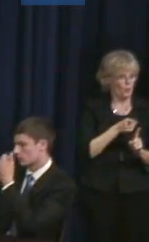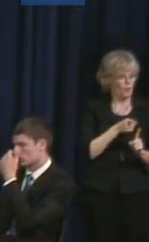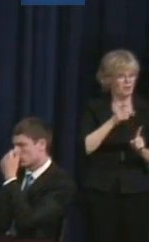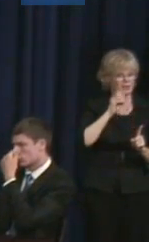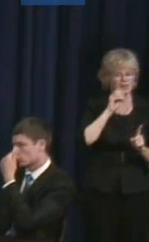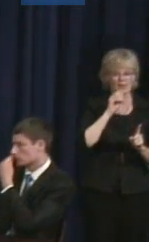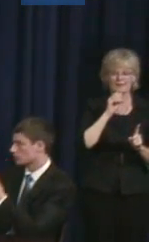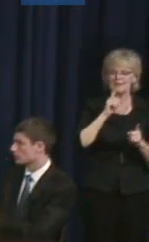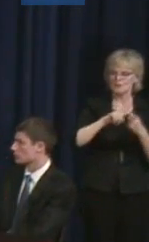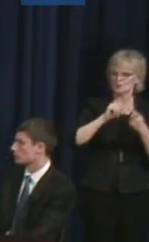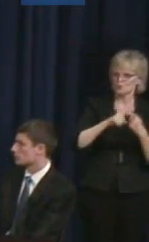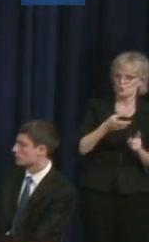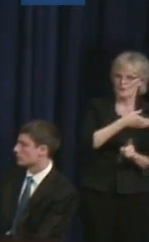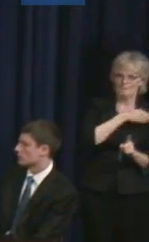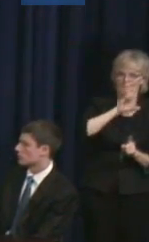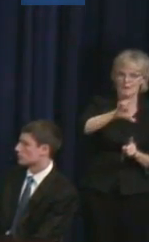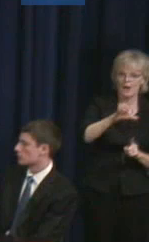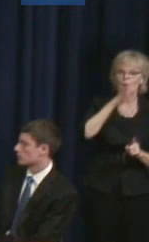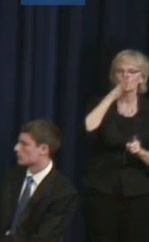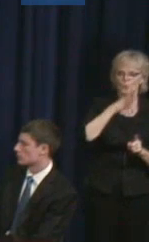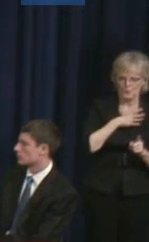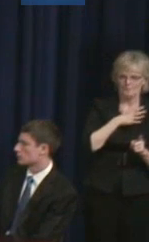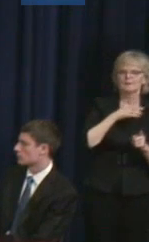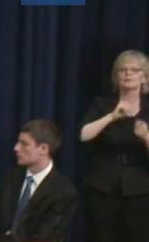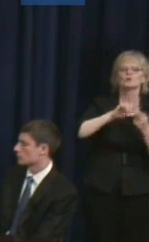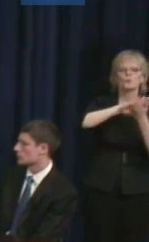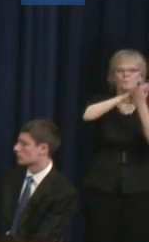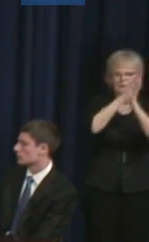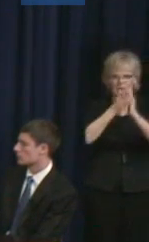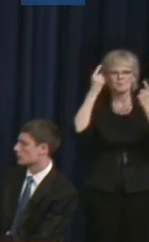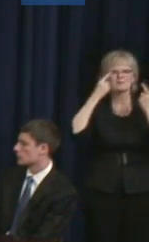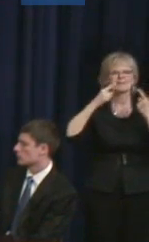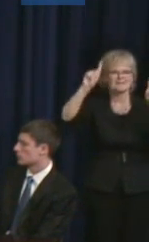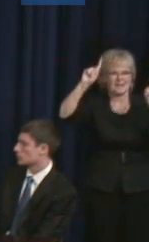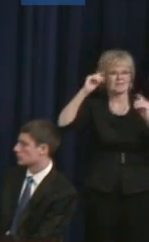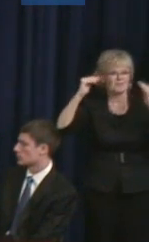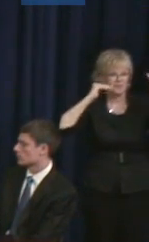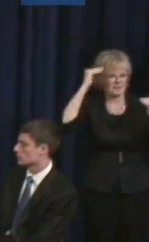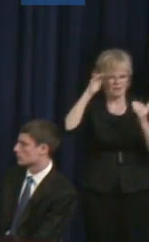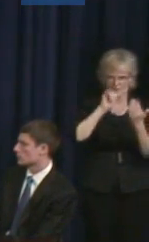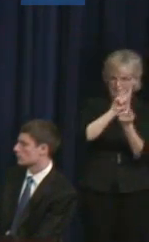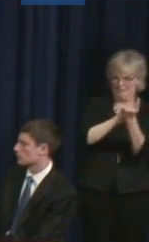empower young women to become successful adults. And that word empowerment can be very confusing.